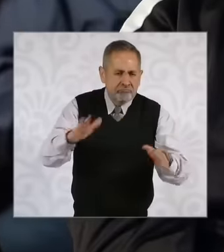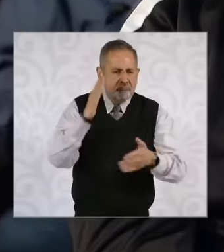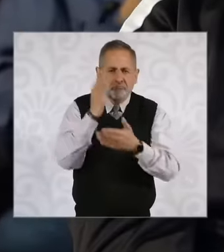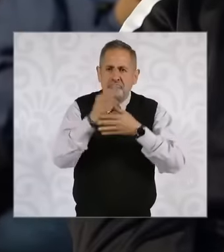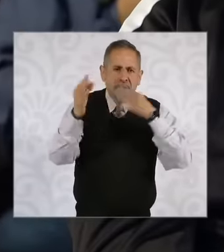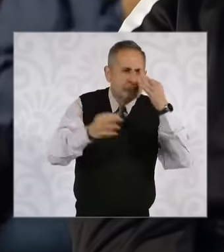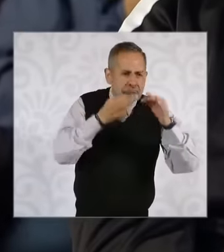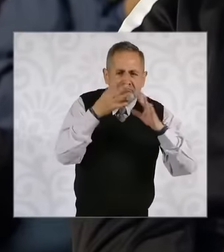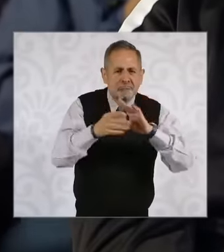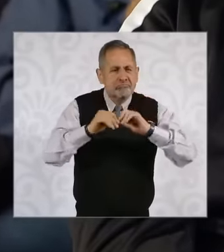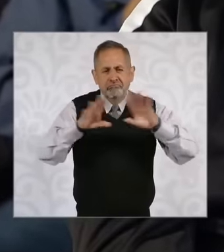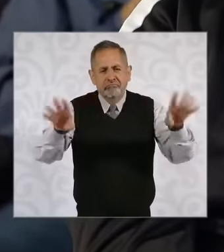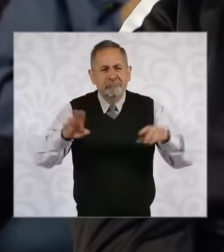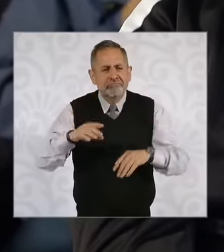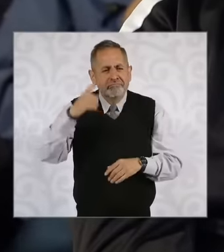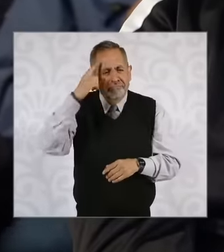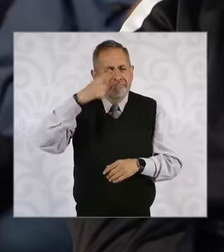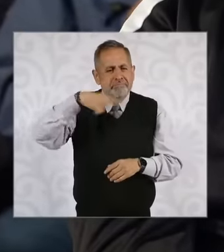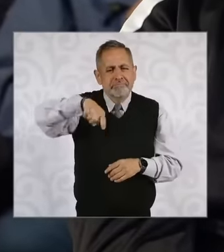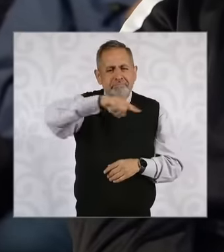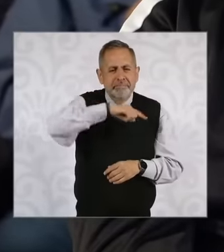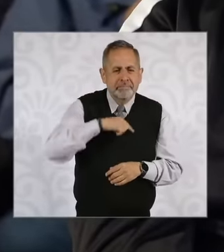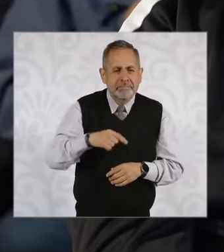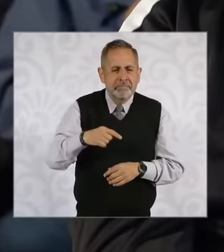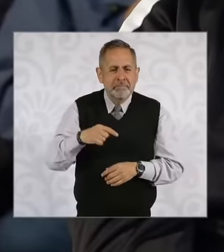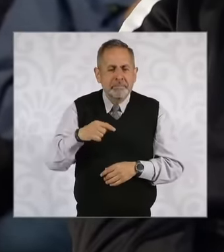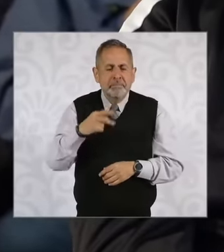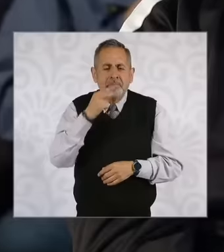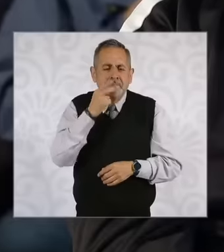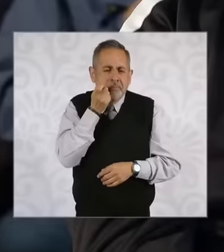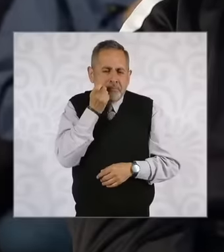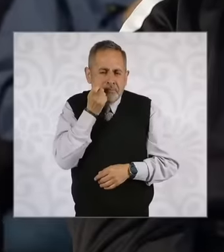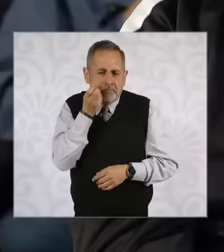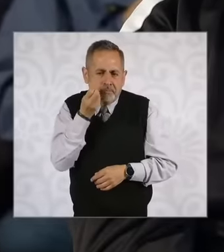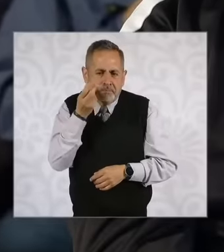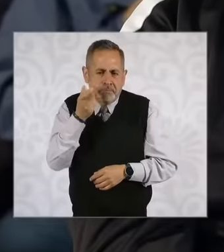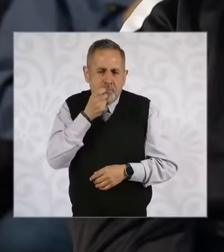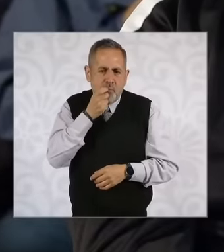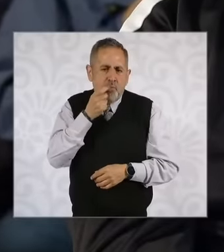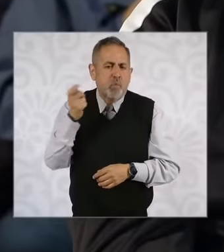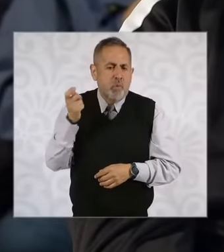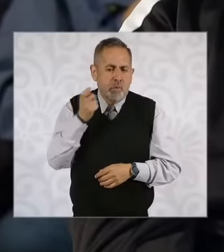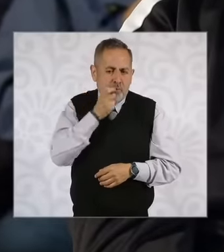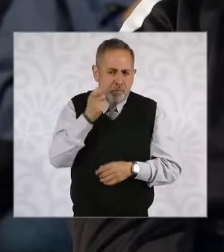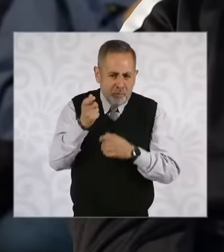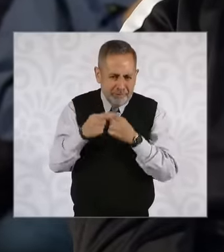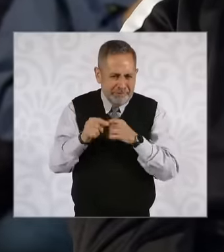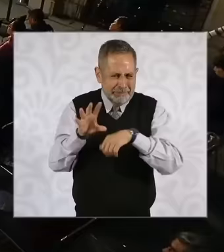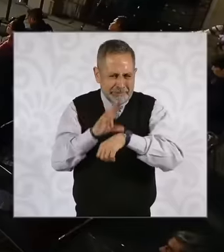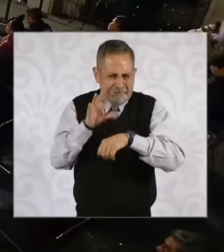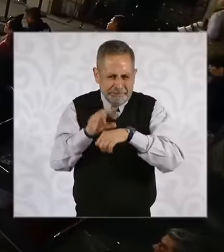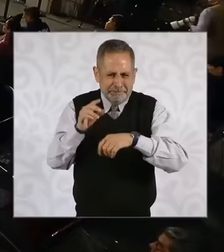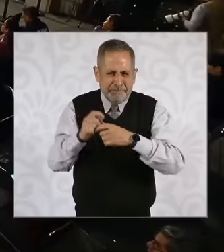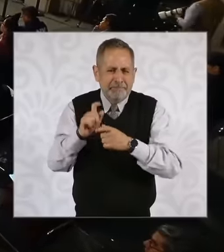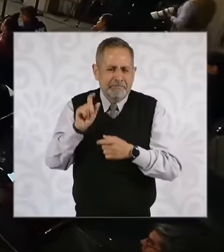of heated tobacco products, vapers, electronic cigarettes,